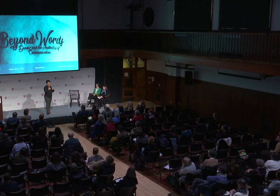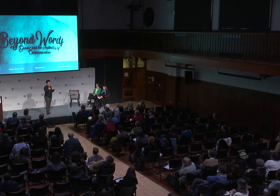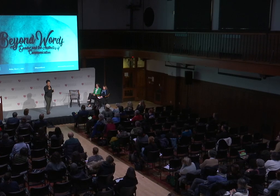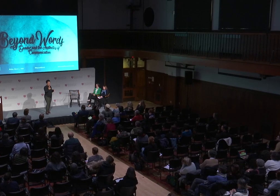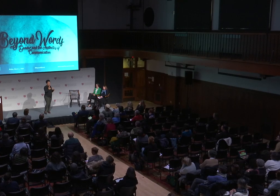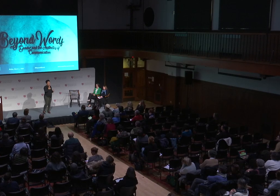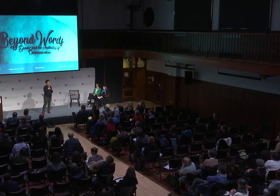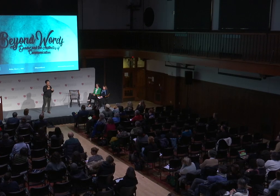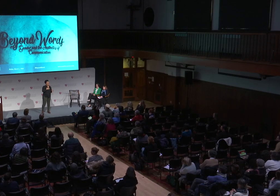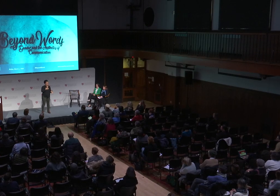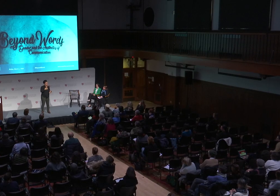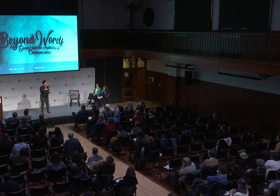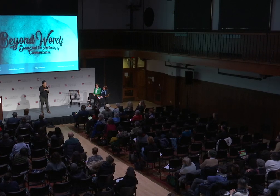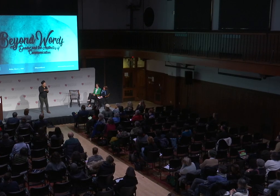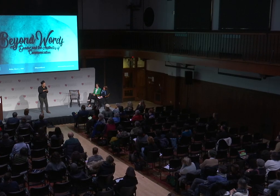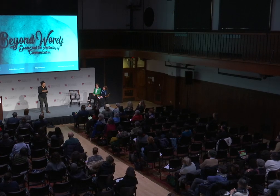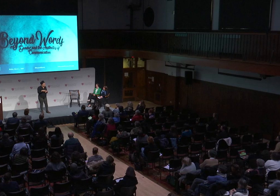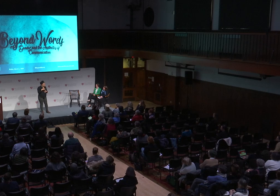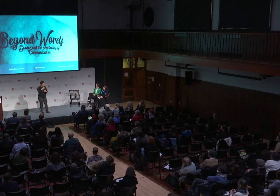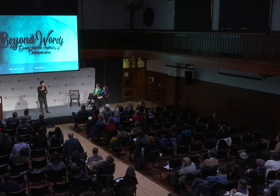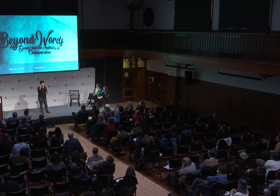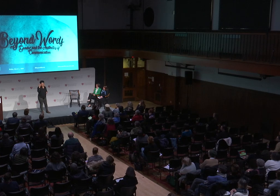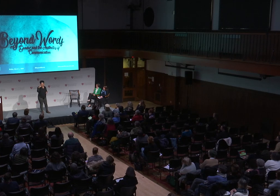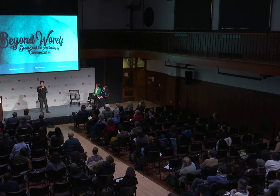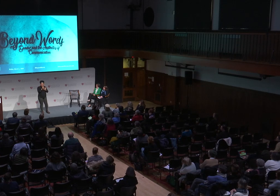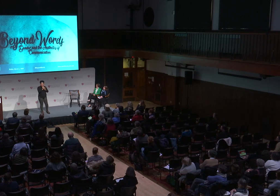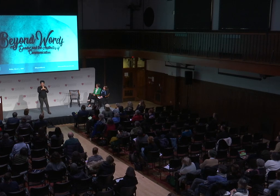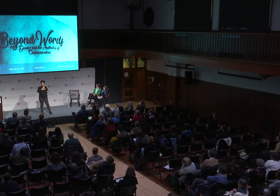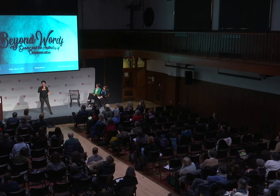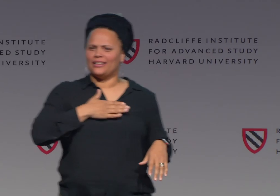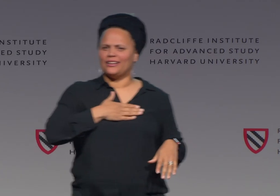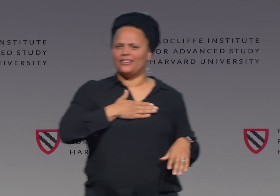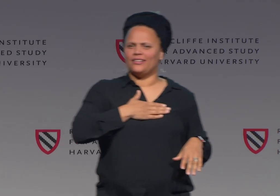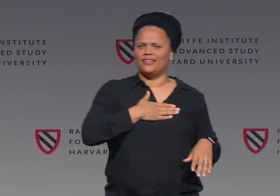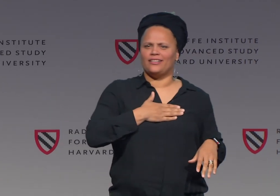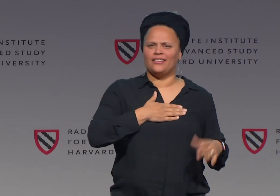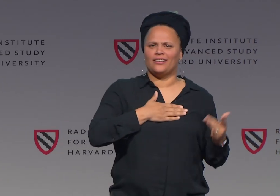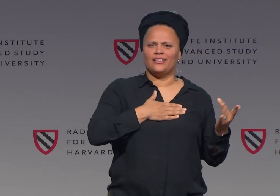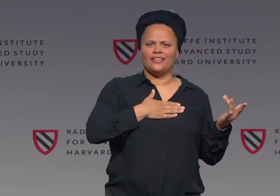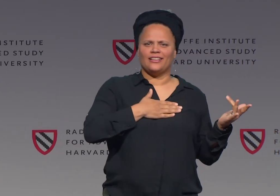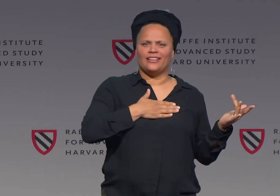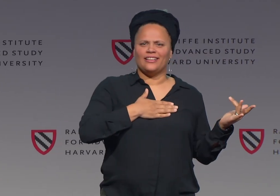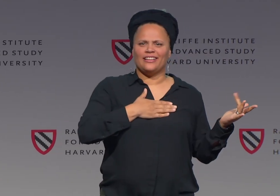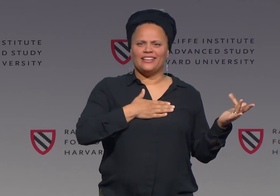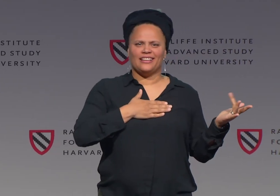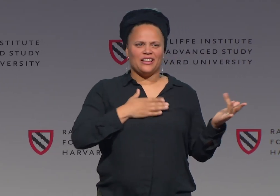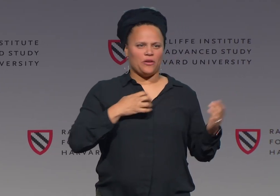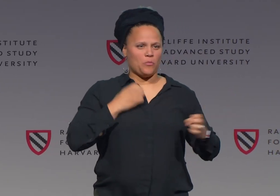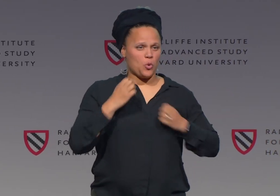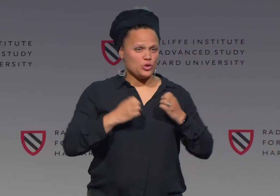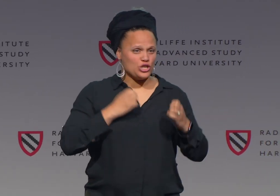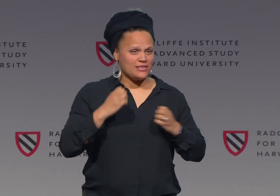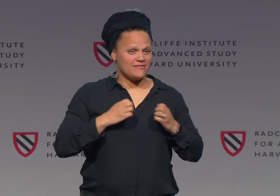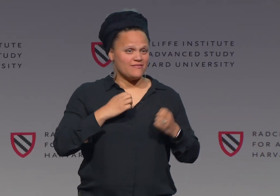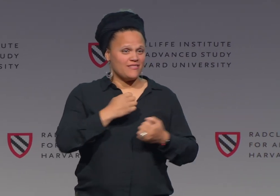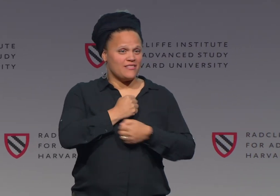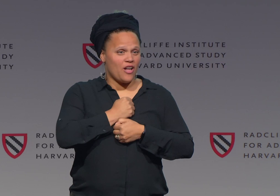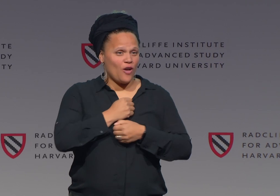Oh, interesting. I see a few. Nice, that's interesting. Why did you guys pick this as a location I saw in the audience?